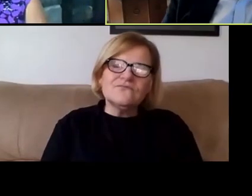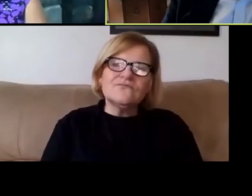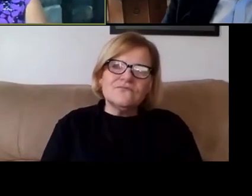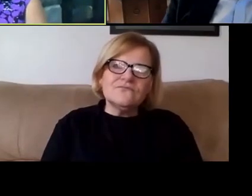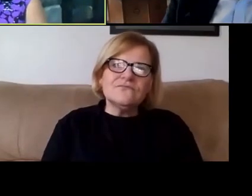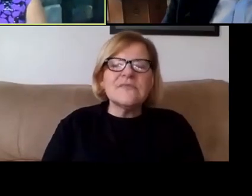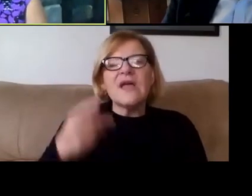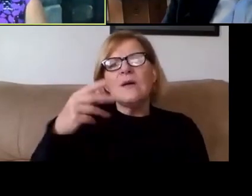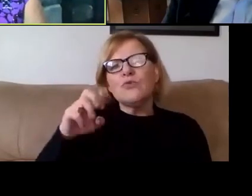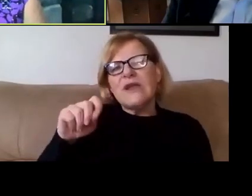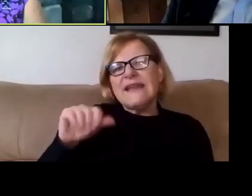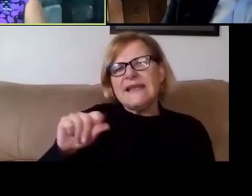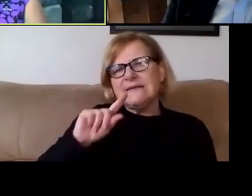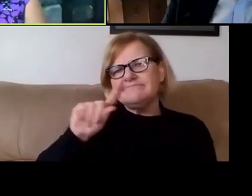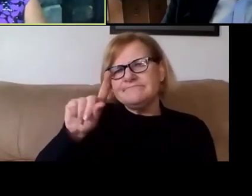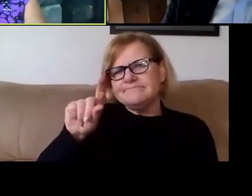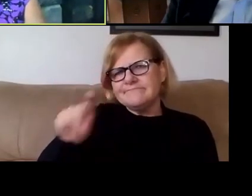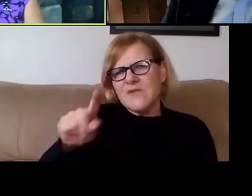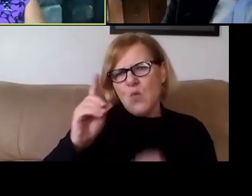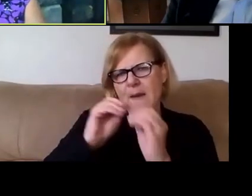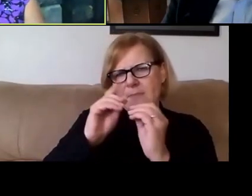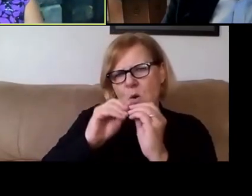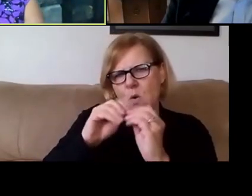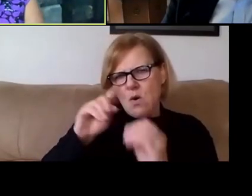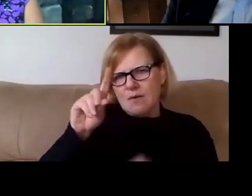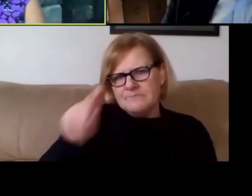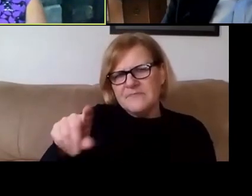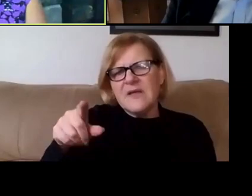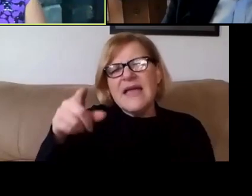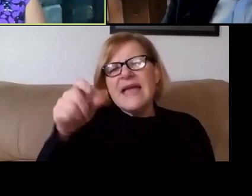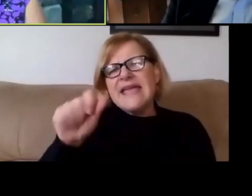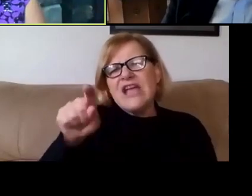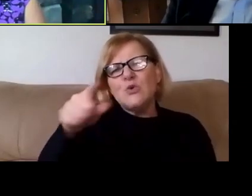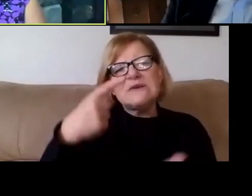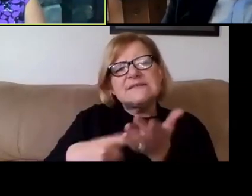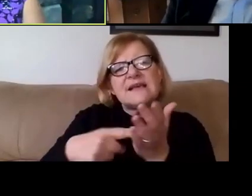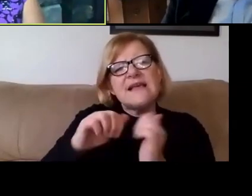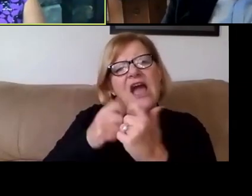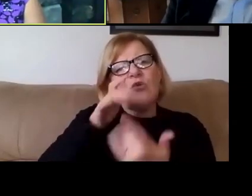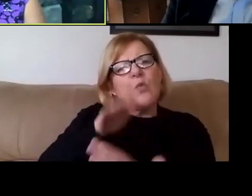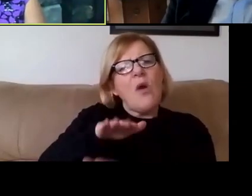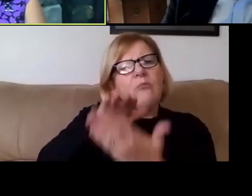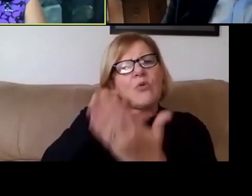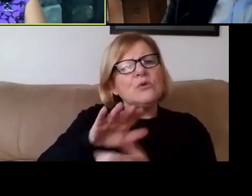Kind of on that note too, I wanna ask one more question of you which is, "Can you discuss how you would approach a COVID-19 vaccine